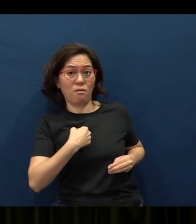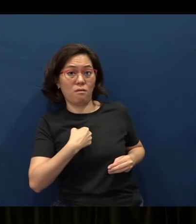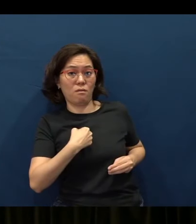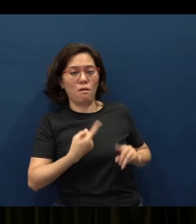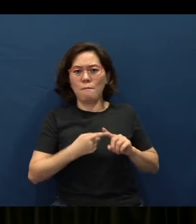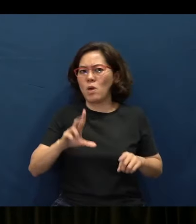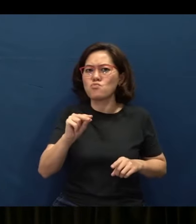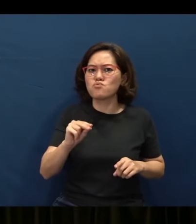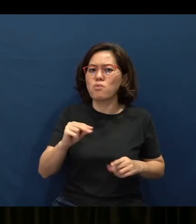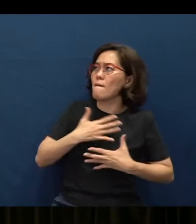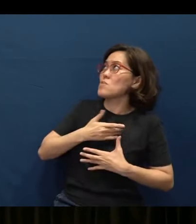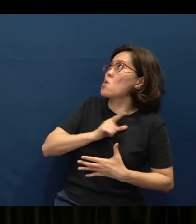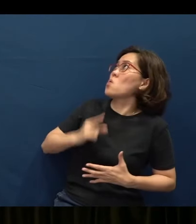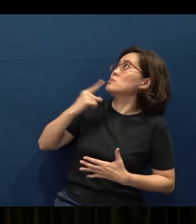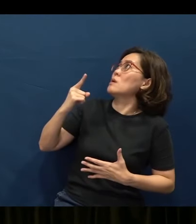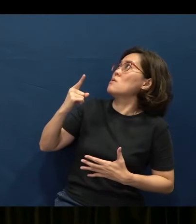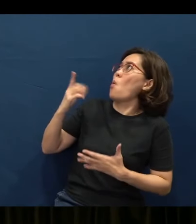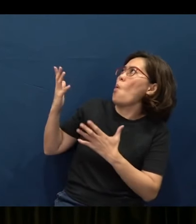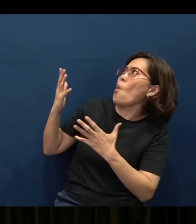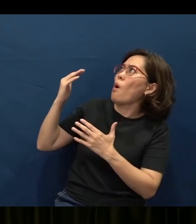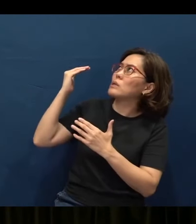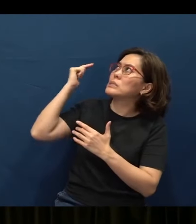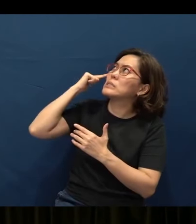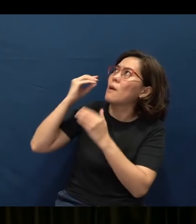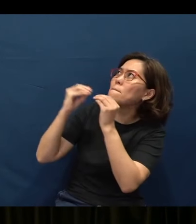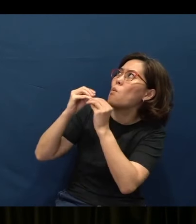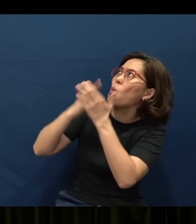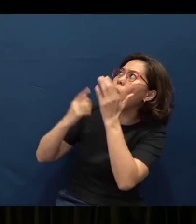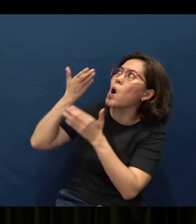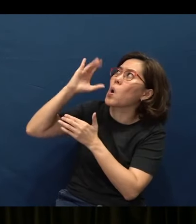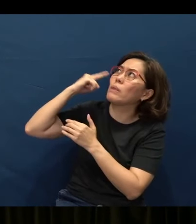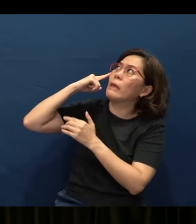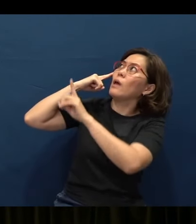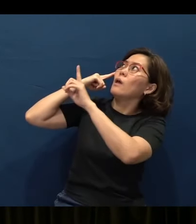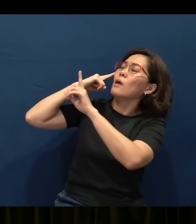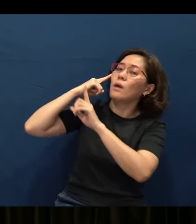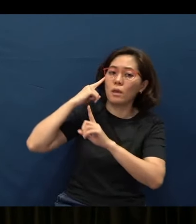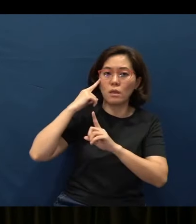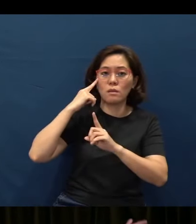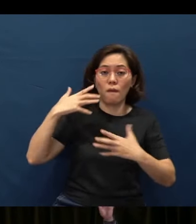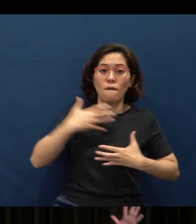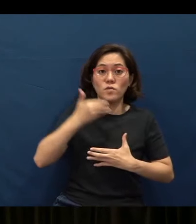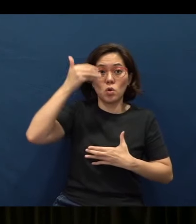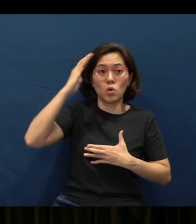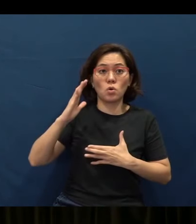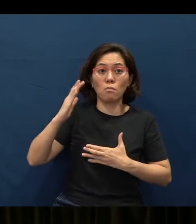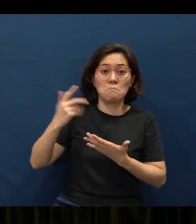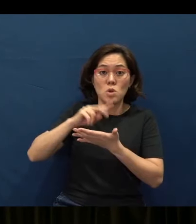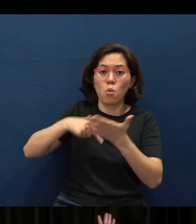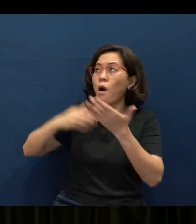But a fear of the Lord says, “I'm more mindful about what God thinks.” The fear of God is deferring to God: “God, You have Your way.